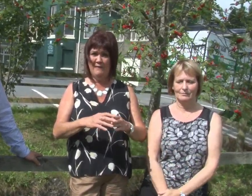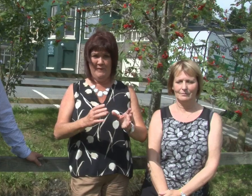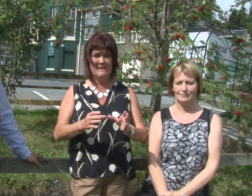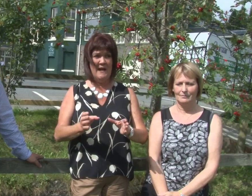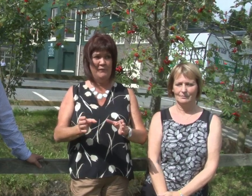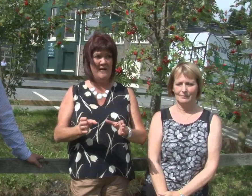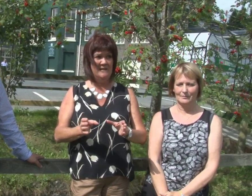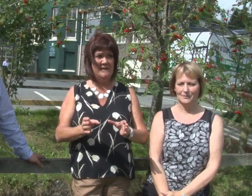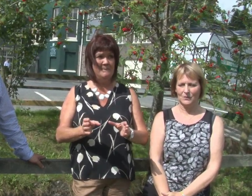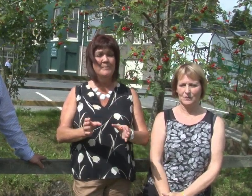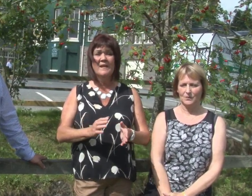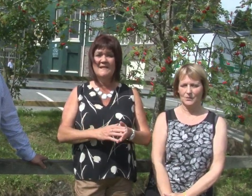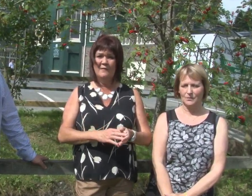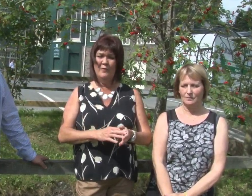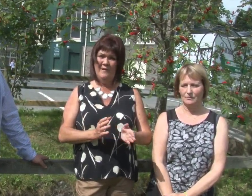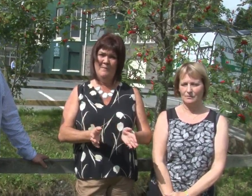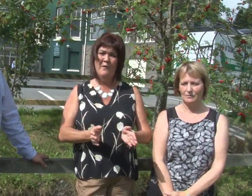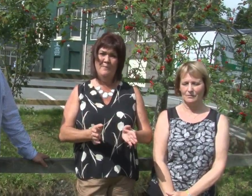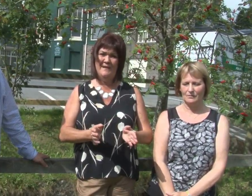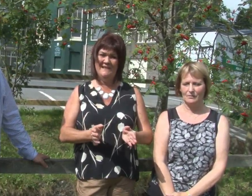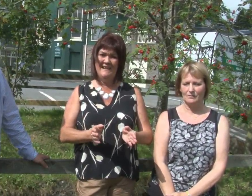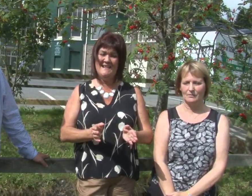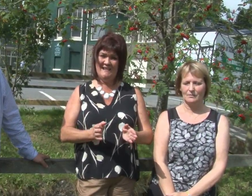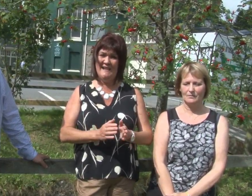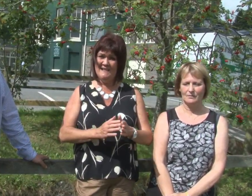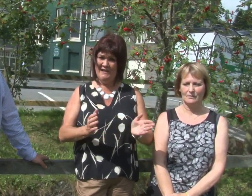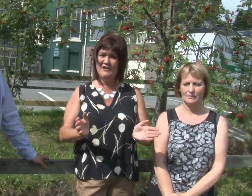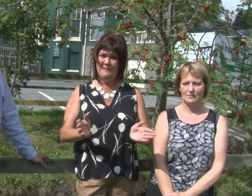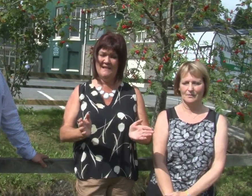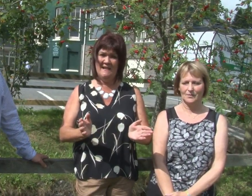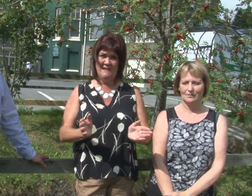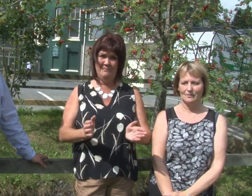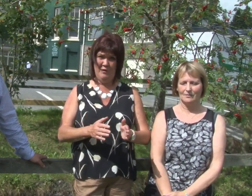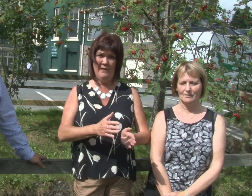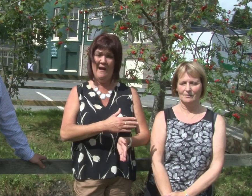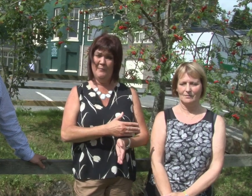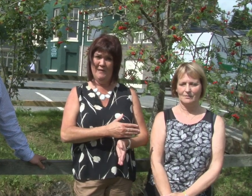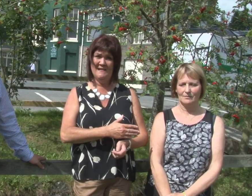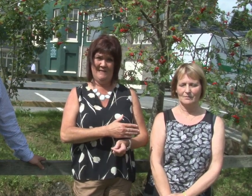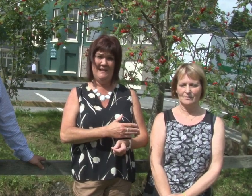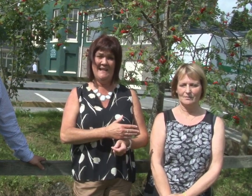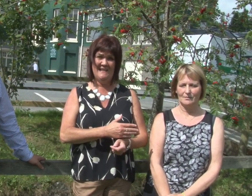about being deaf friendly so what I'm hoping is this could actually be extended beyond the health board as Glenys